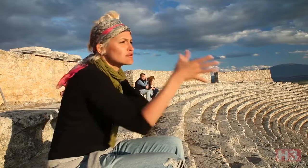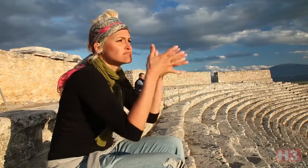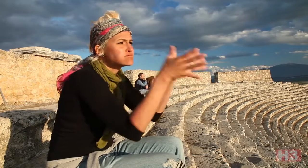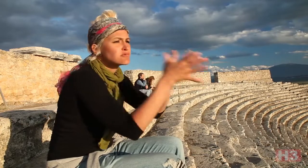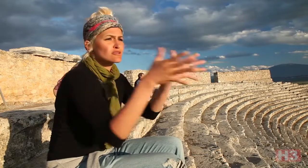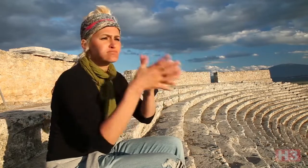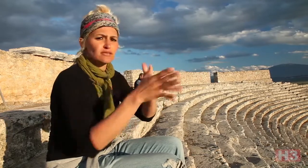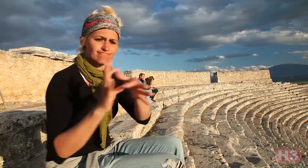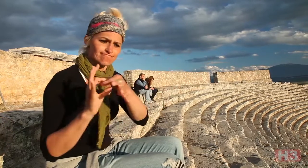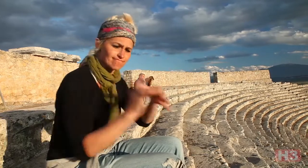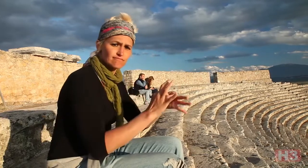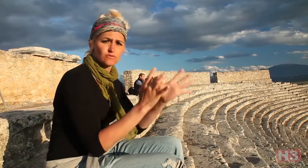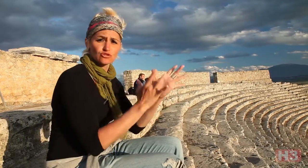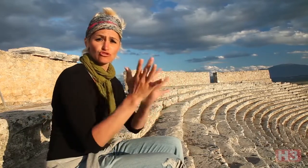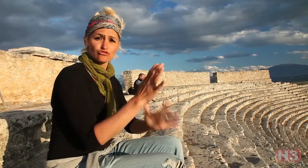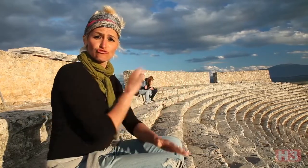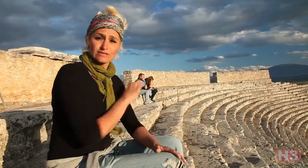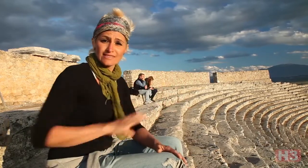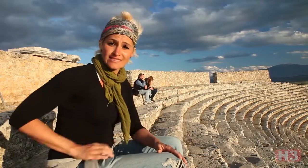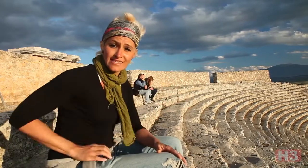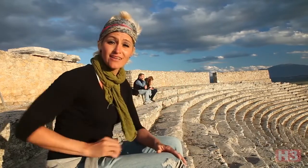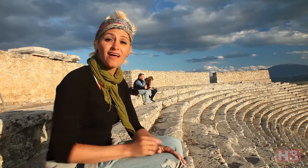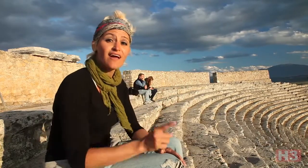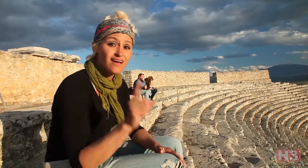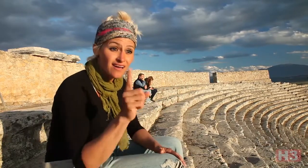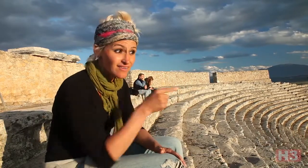They went on a mission around the world to tell people about Jesus Christ.